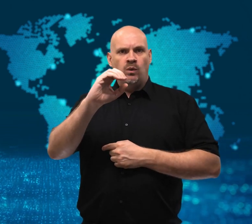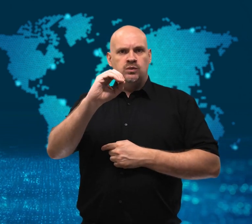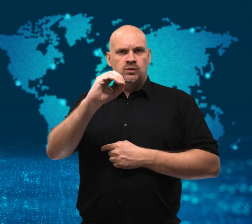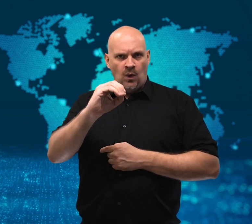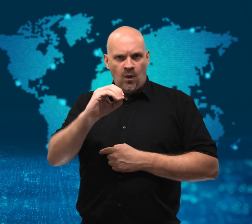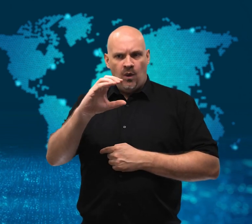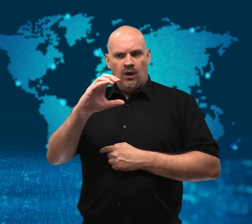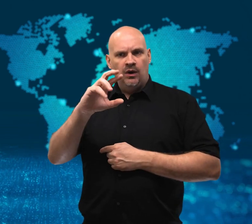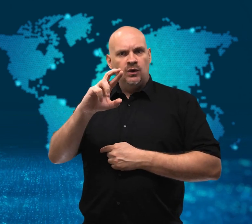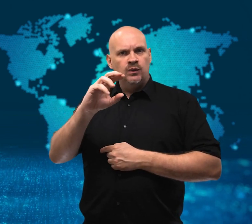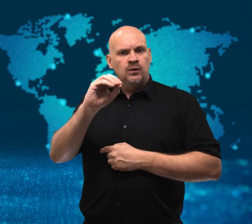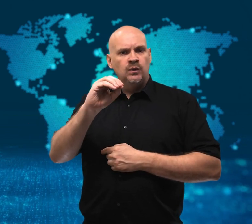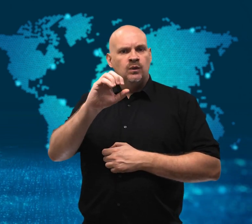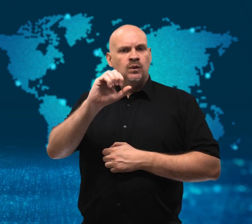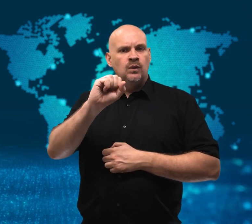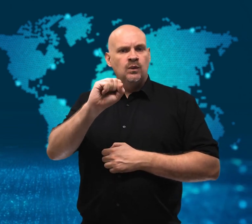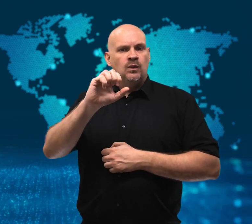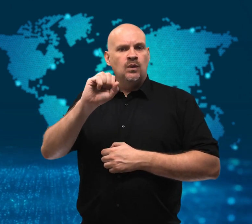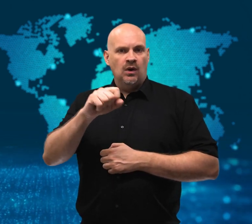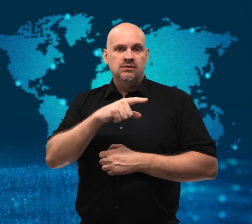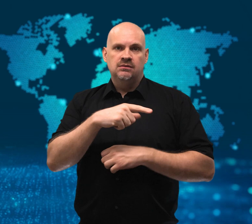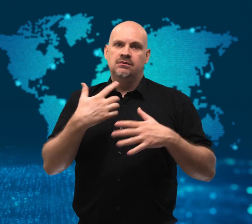Through WCMX,